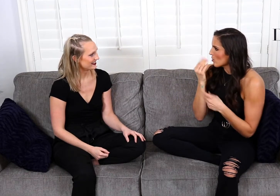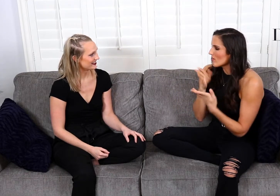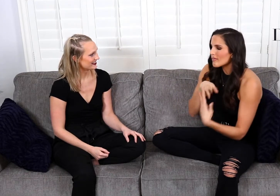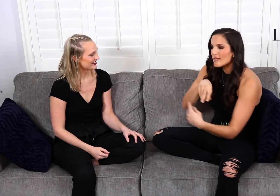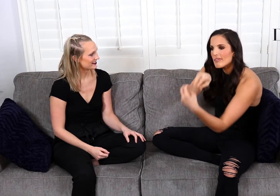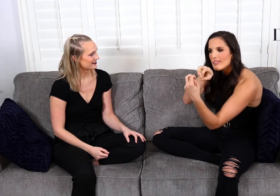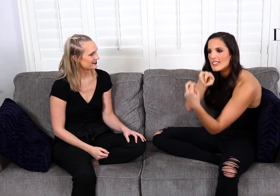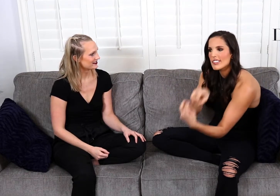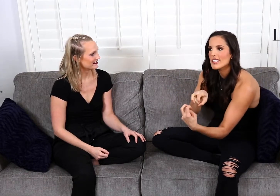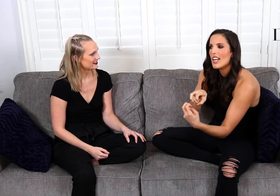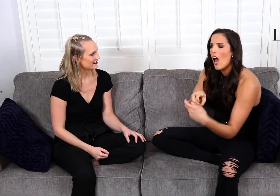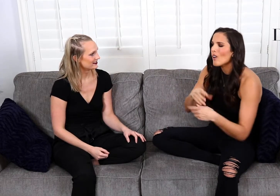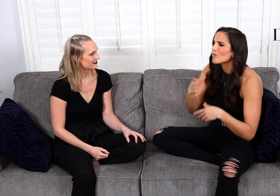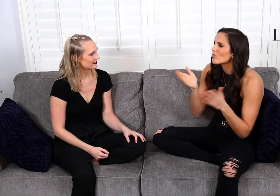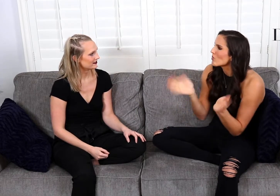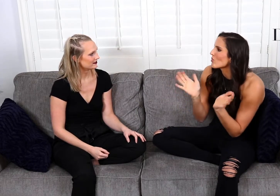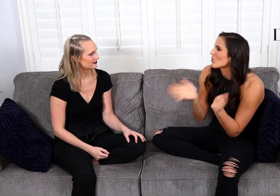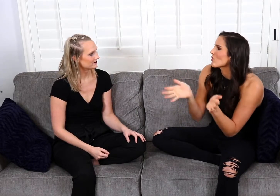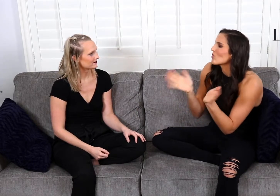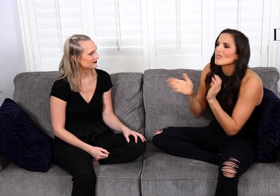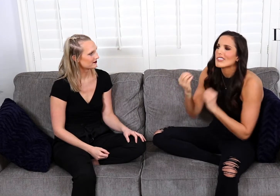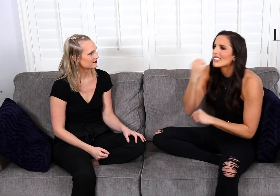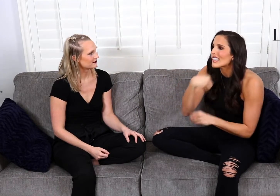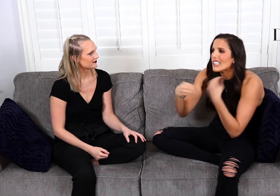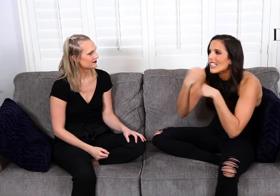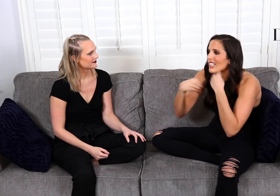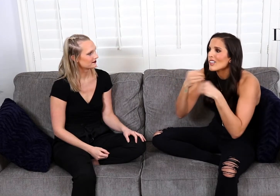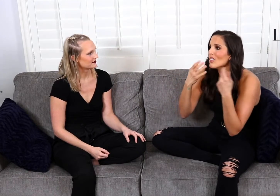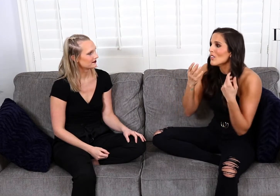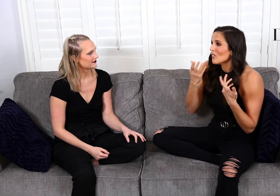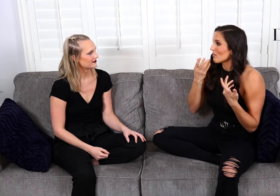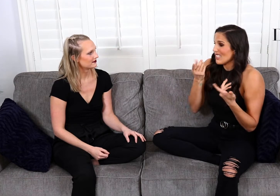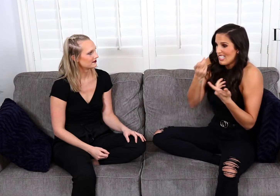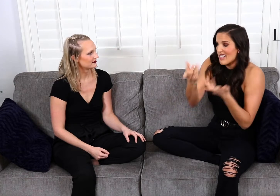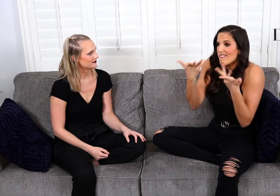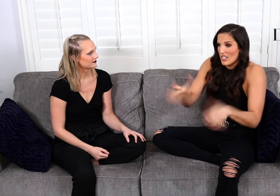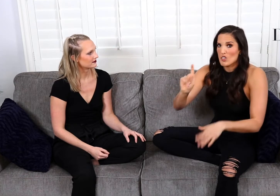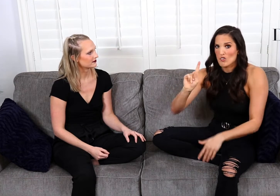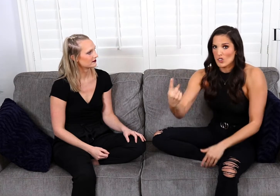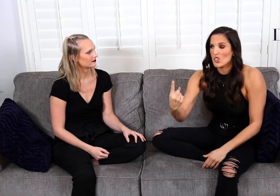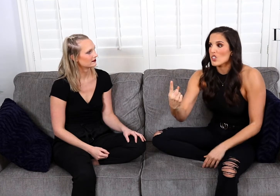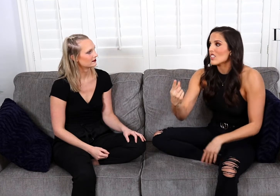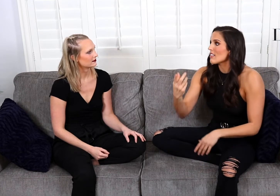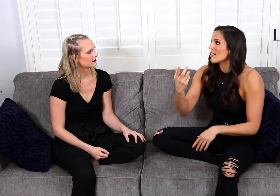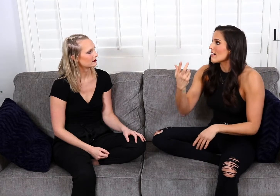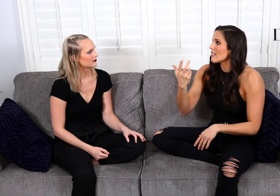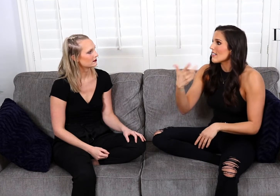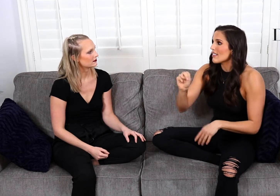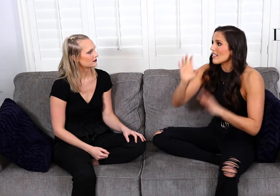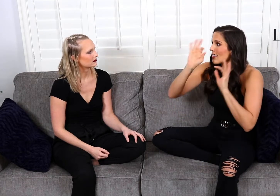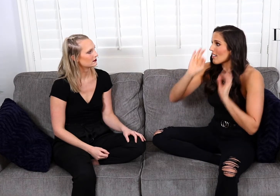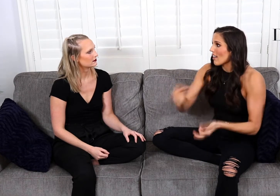So then we got our food, sat down, and we started chatting and eating and then he finished first and decided to